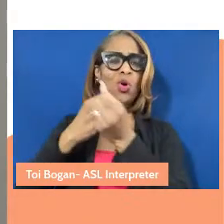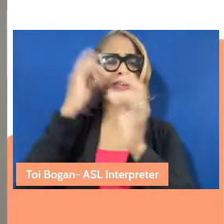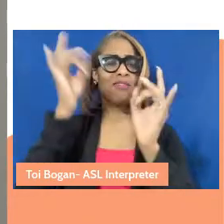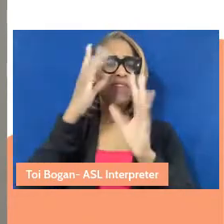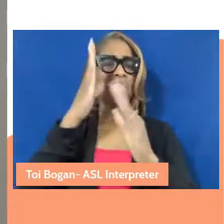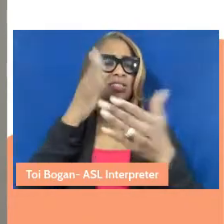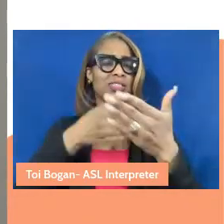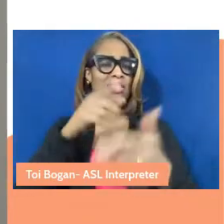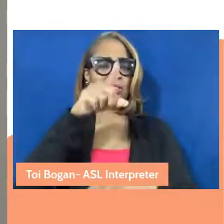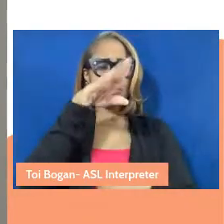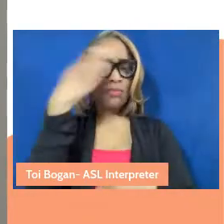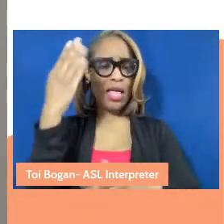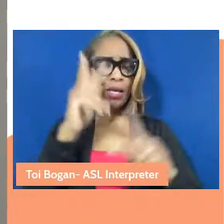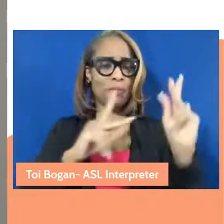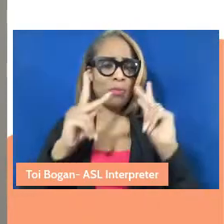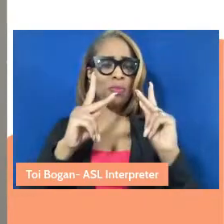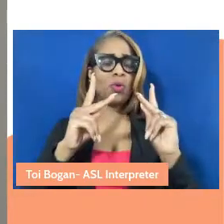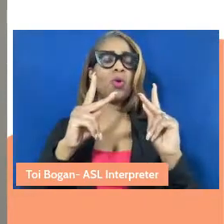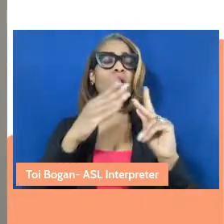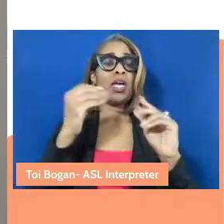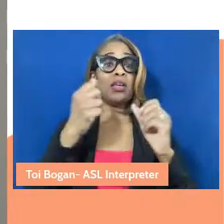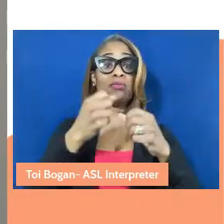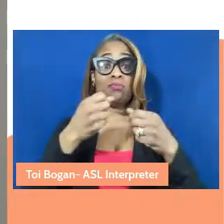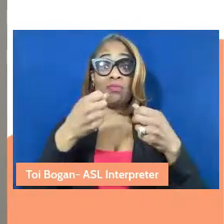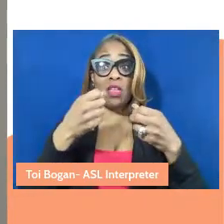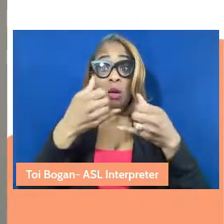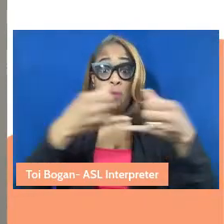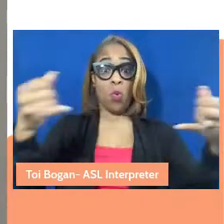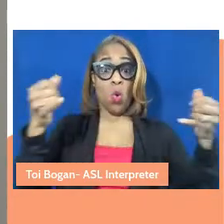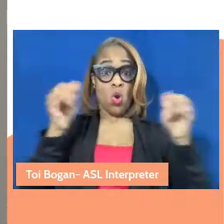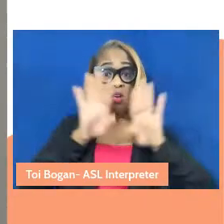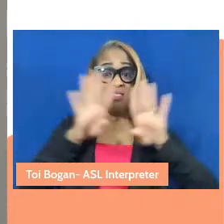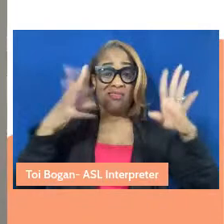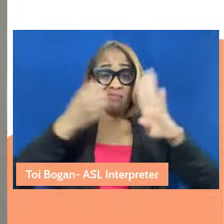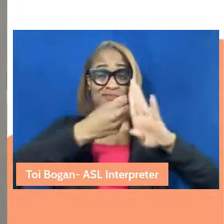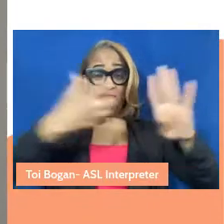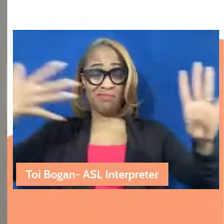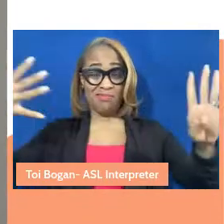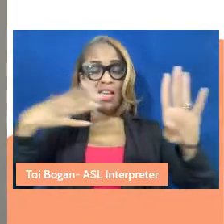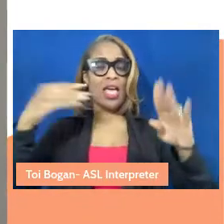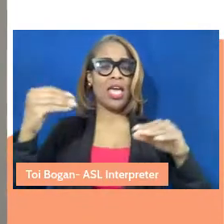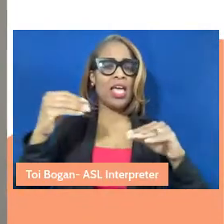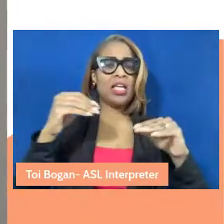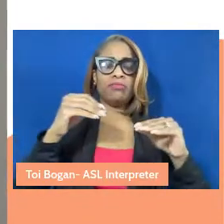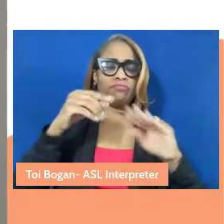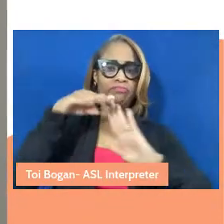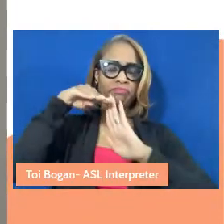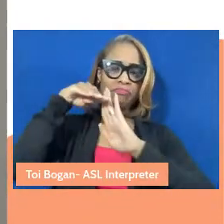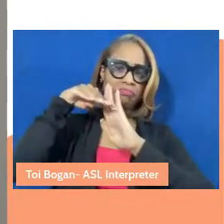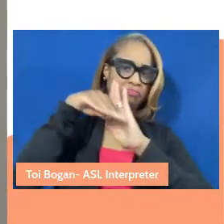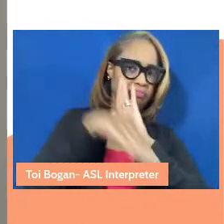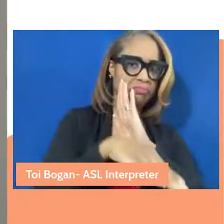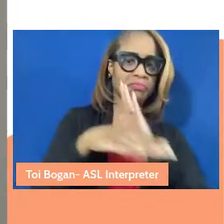and an expanding border wall and a deluge of traumatic climate events. The context.